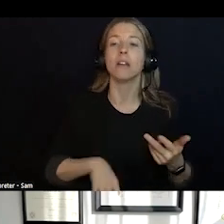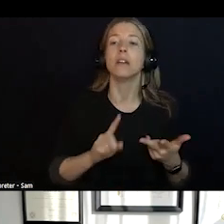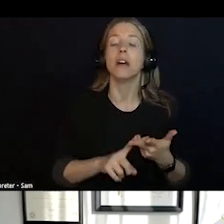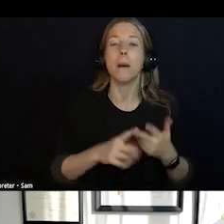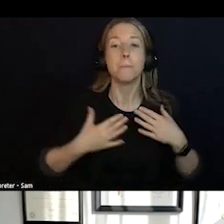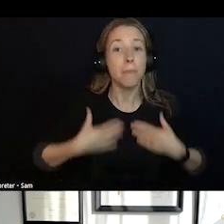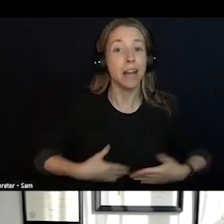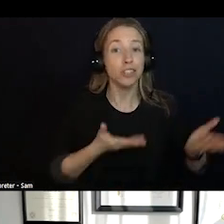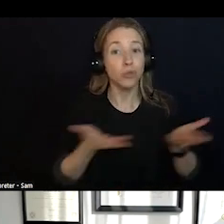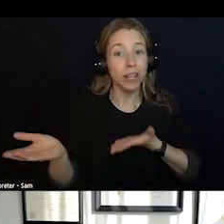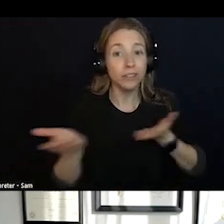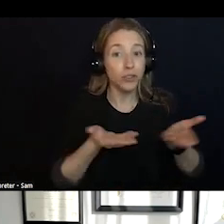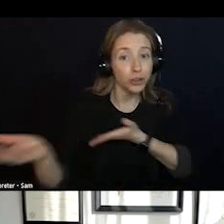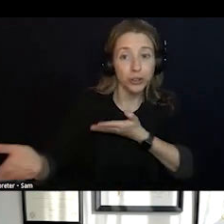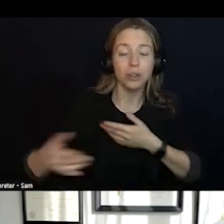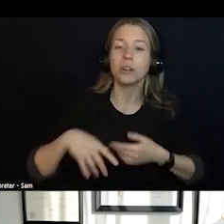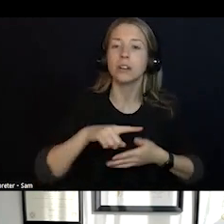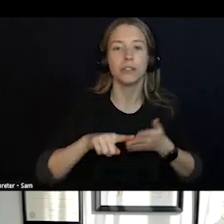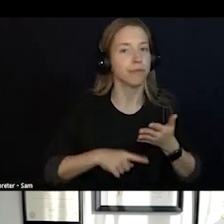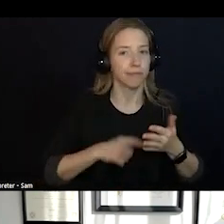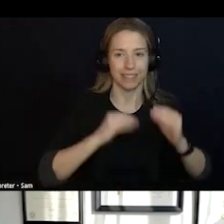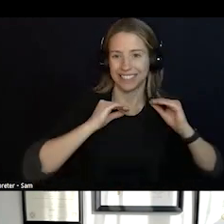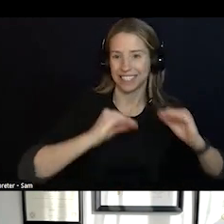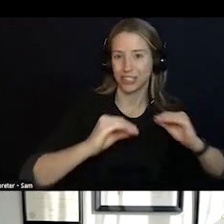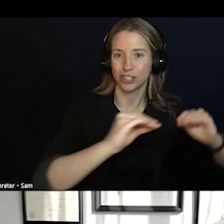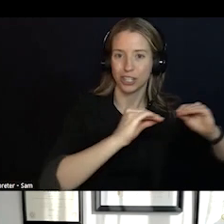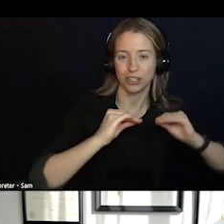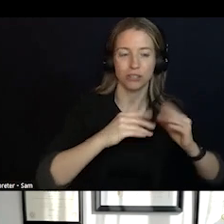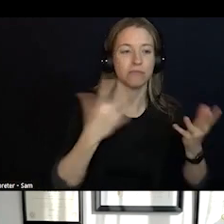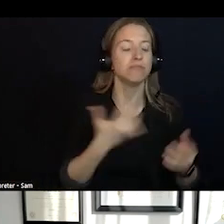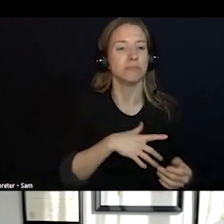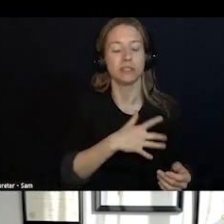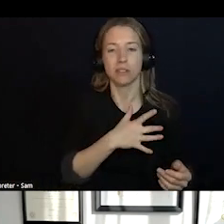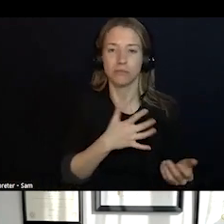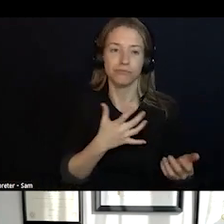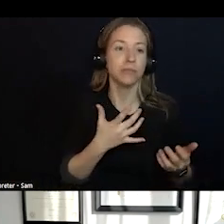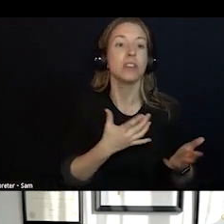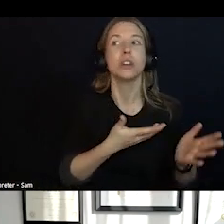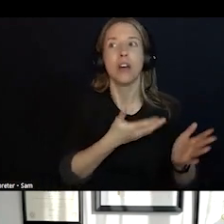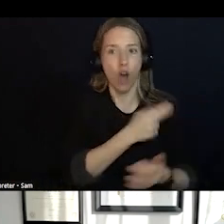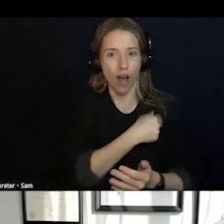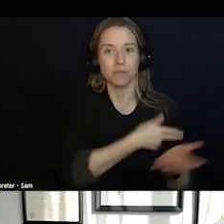IN CRISIS WHEN THEY HAVE A HEART ATTACK OR STROKE OR ECT TO A HOSPITAL WHERE THEY CAN GET FURTHER CARE.